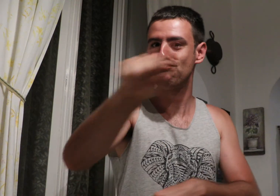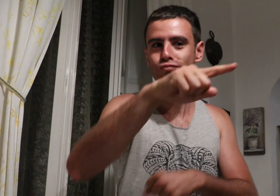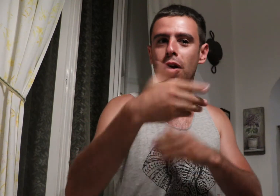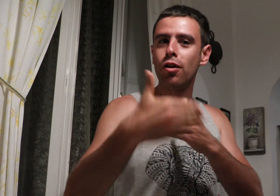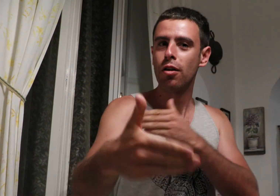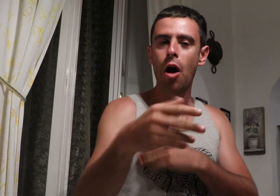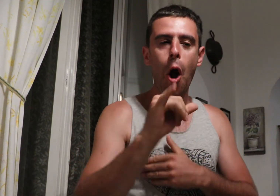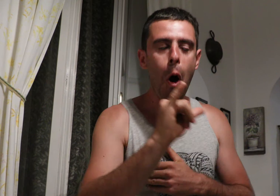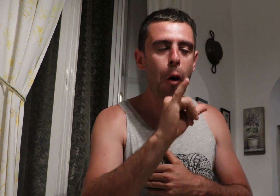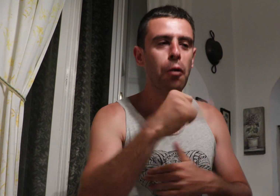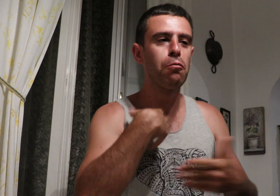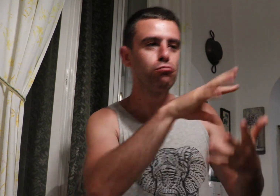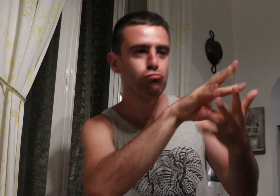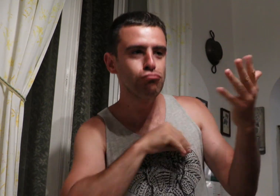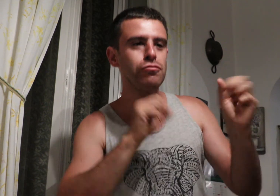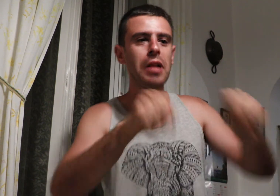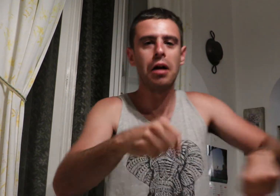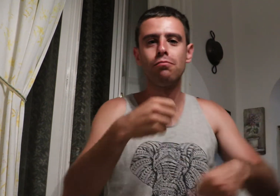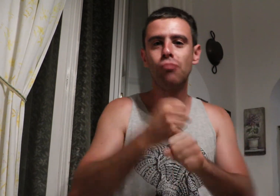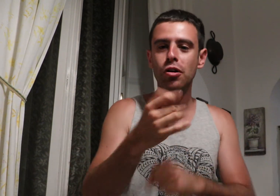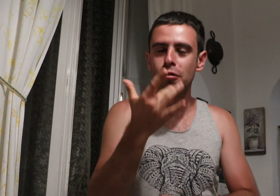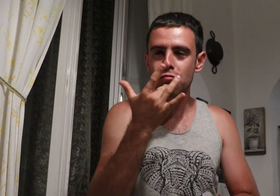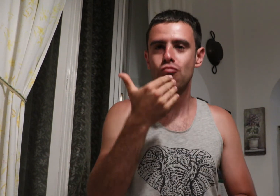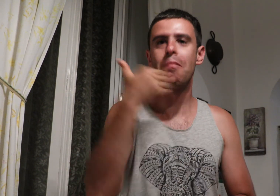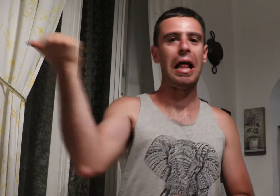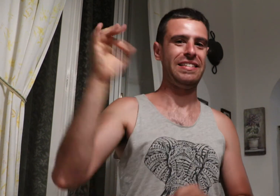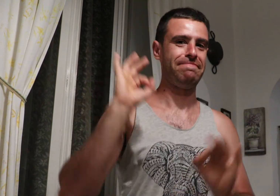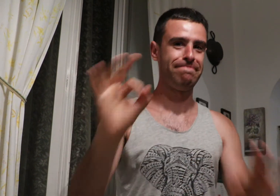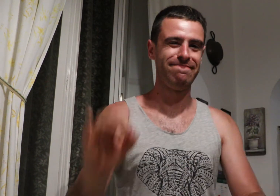Now, you all can copy the recipe I made. You can make it much better if you want!